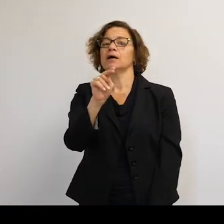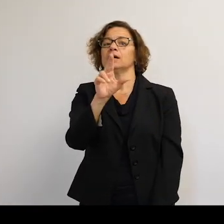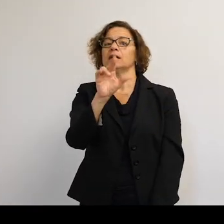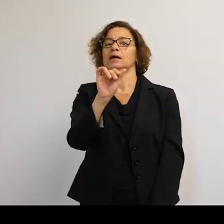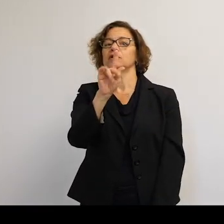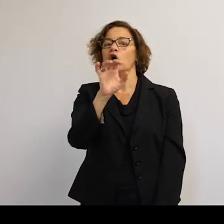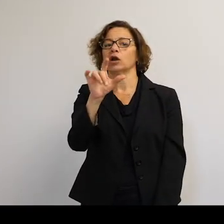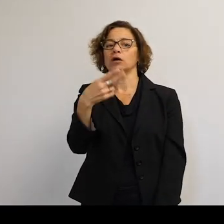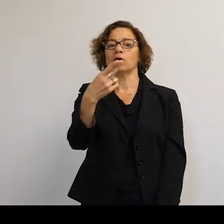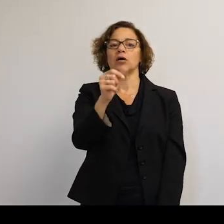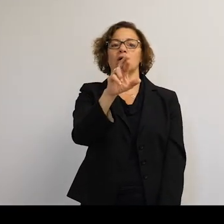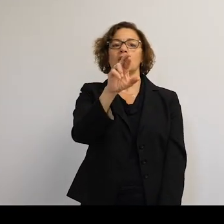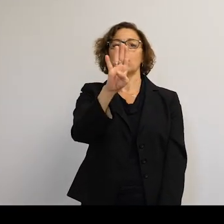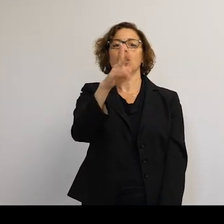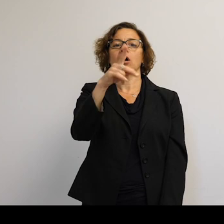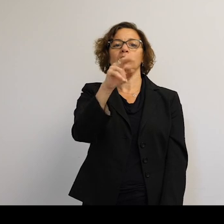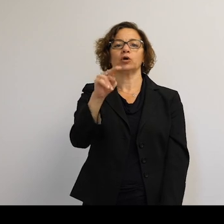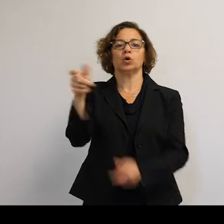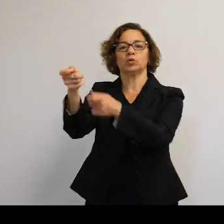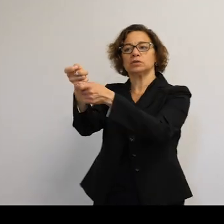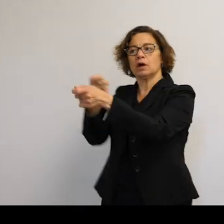It's harpoons and nets, because that